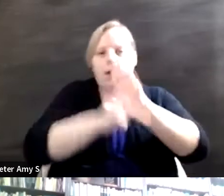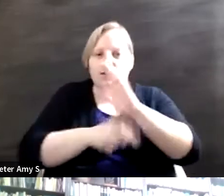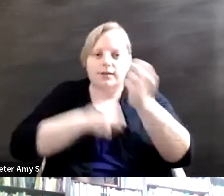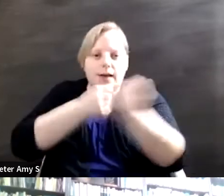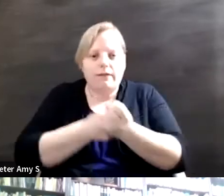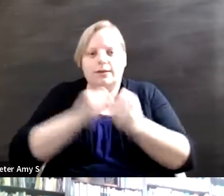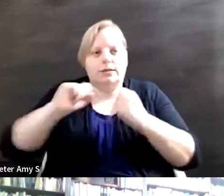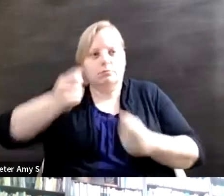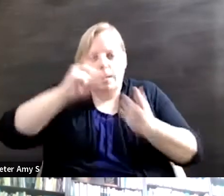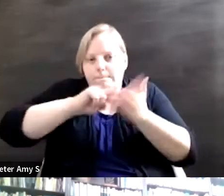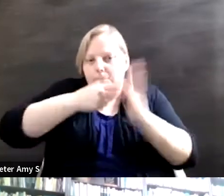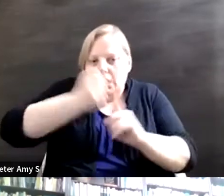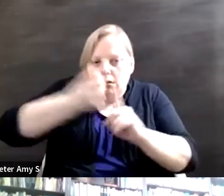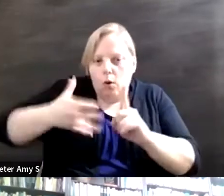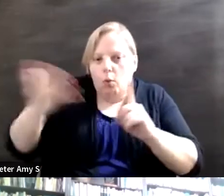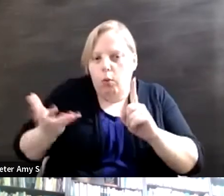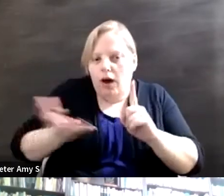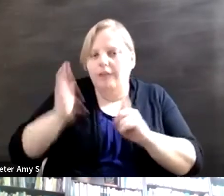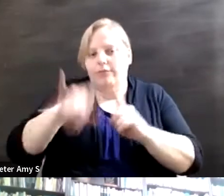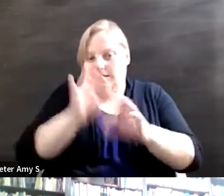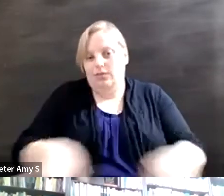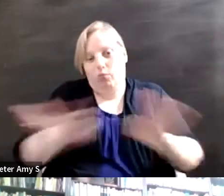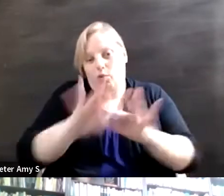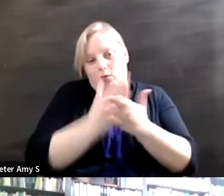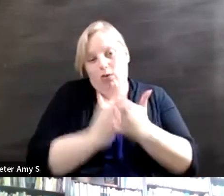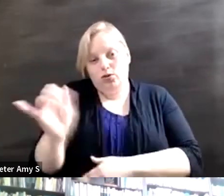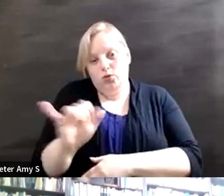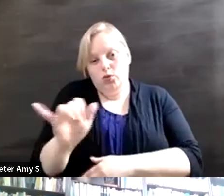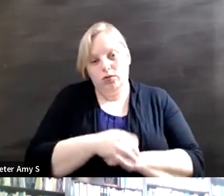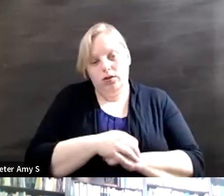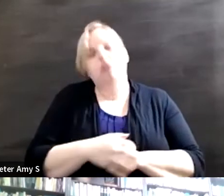a very very important part of this conversation. But then there's also the conversation of